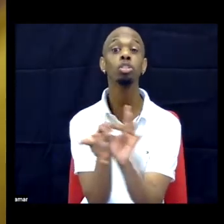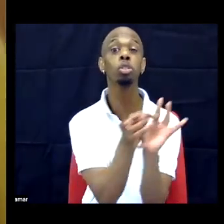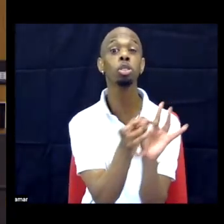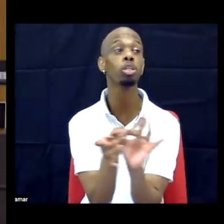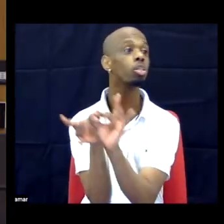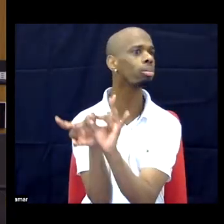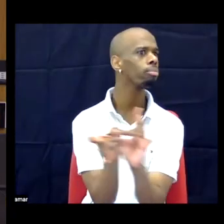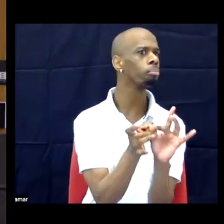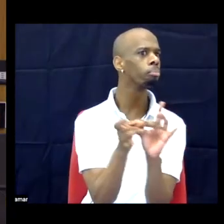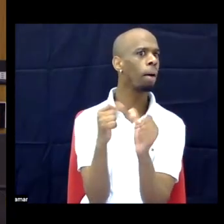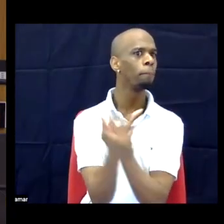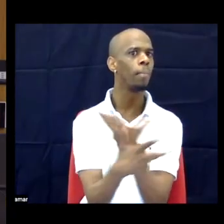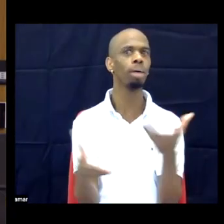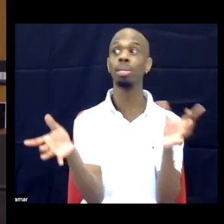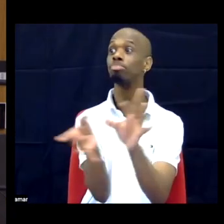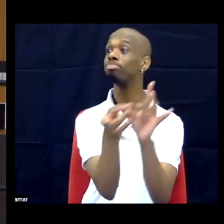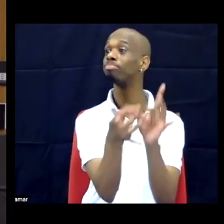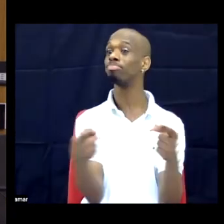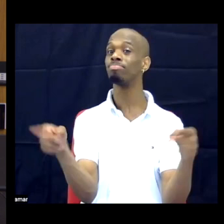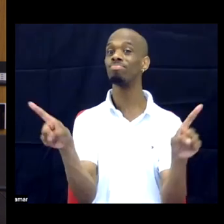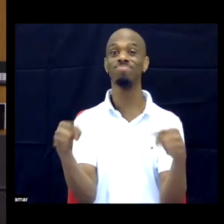That's additional pressure! DR.